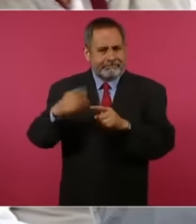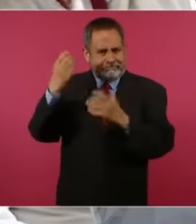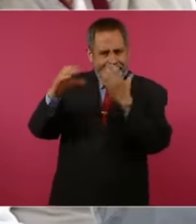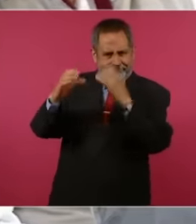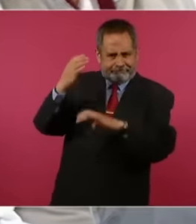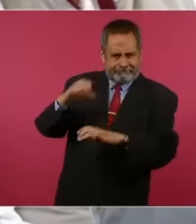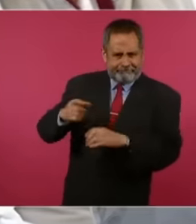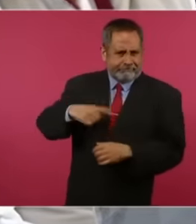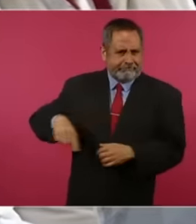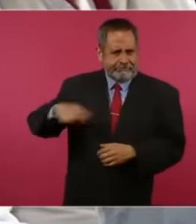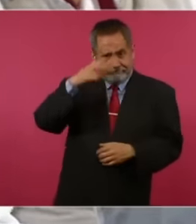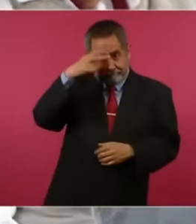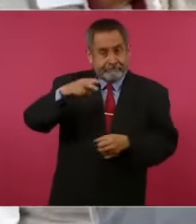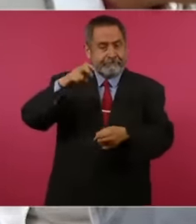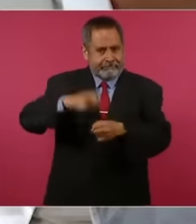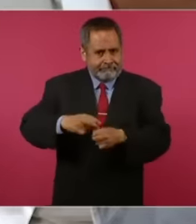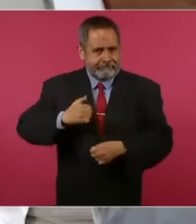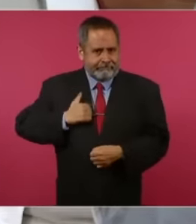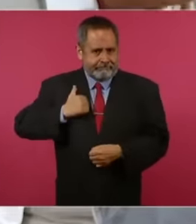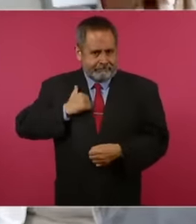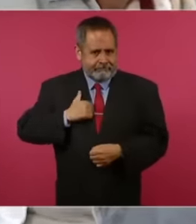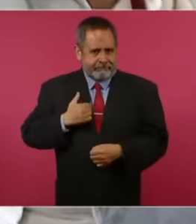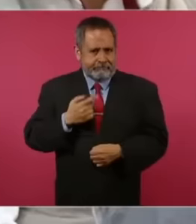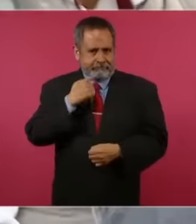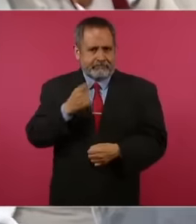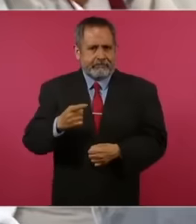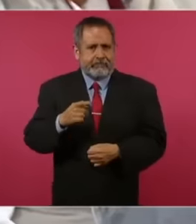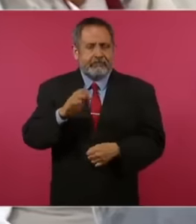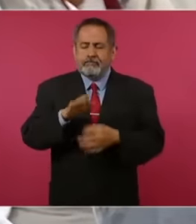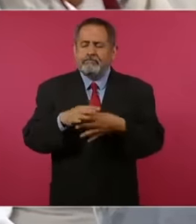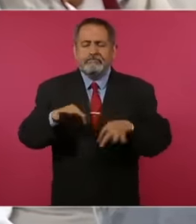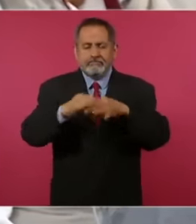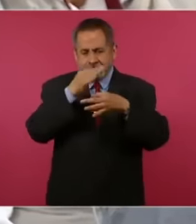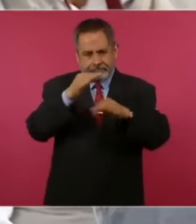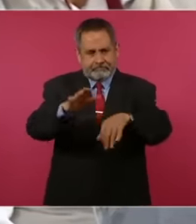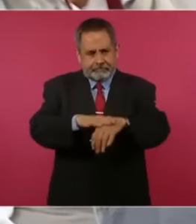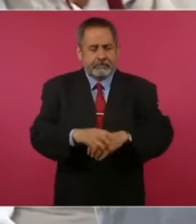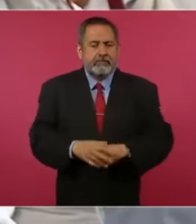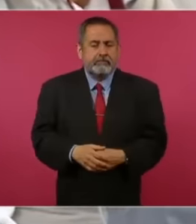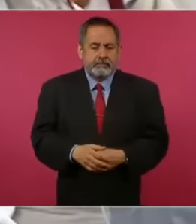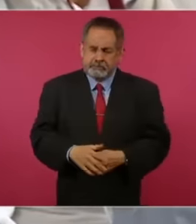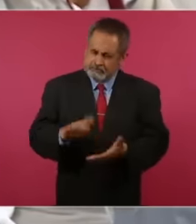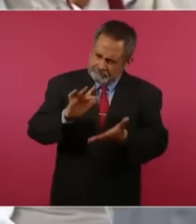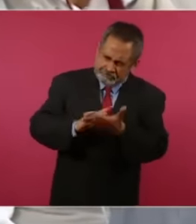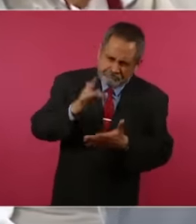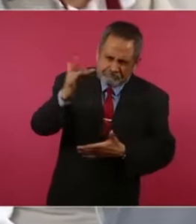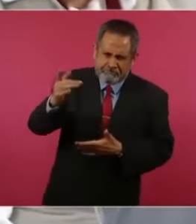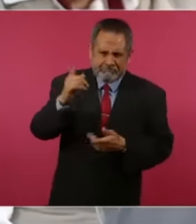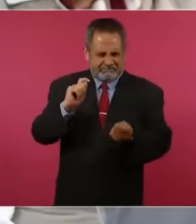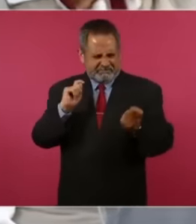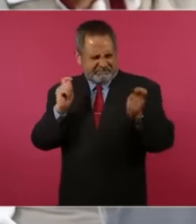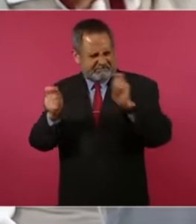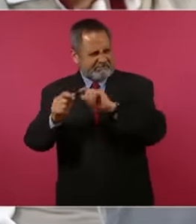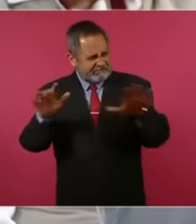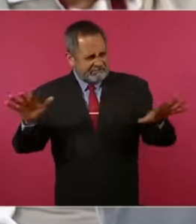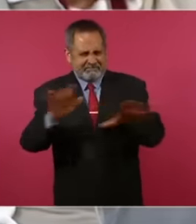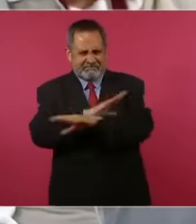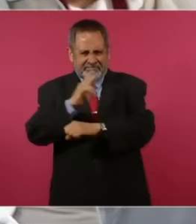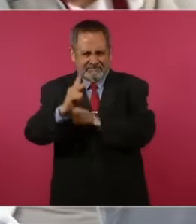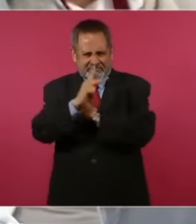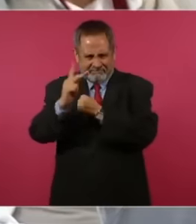Mexicans there in Canada and the message says like this, thank you for the transformation of the country, thank you